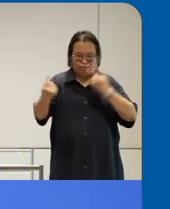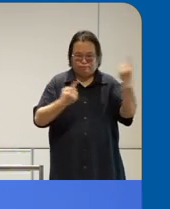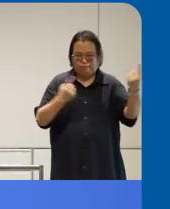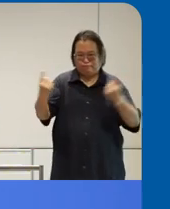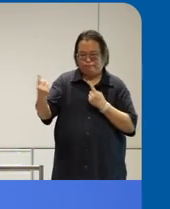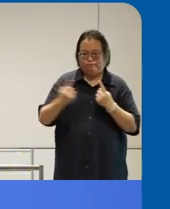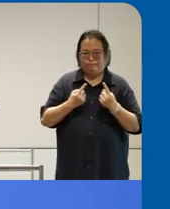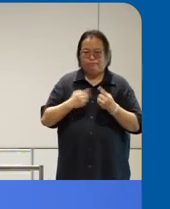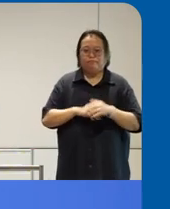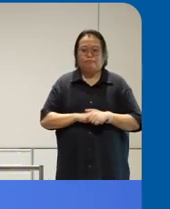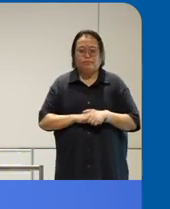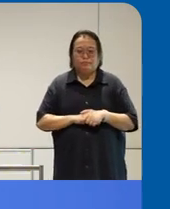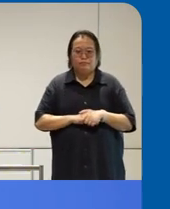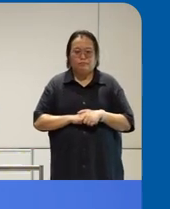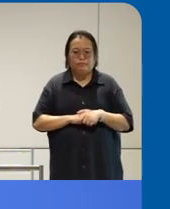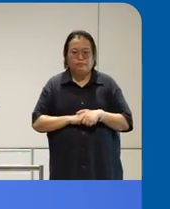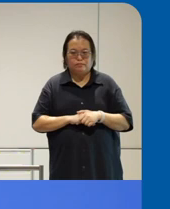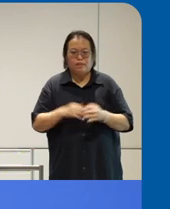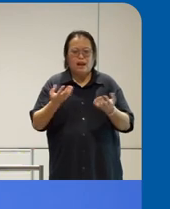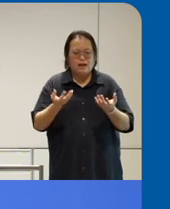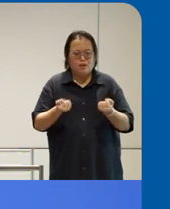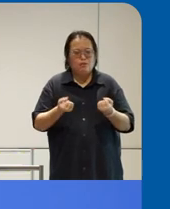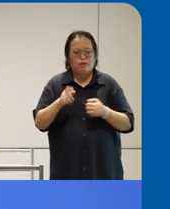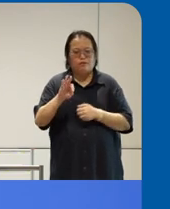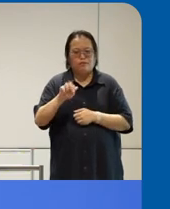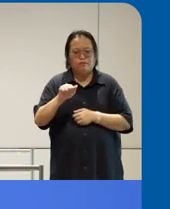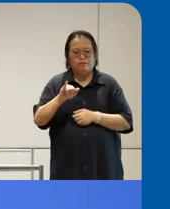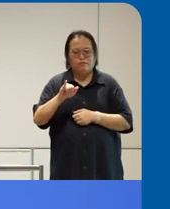wanted to like get uh patima to share more on what she has been doing because for example